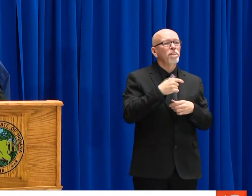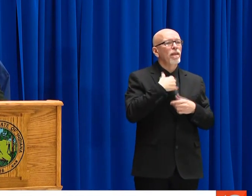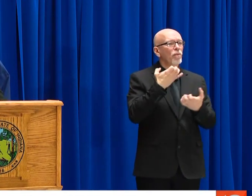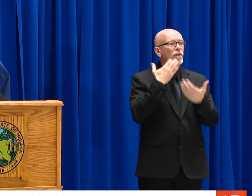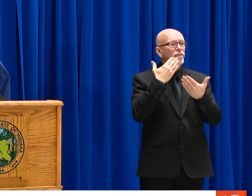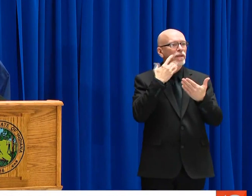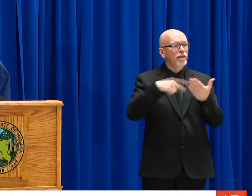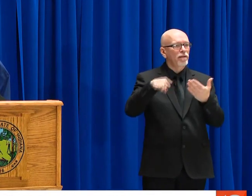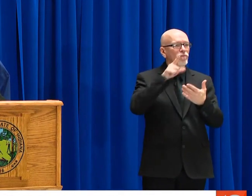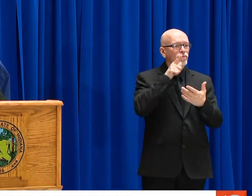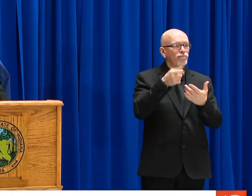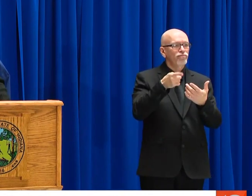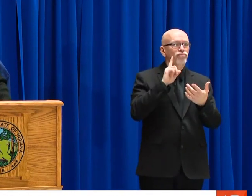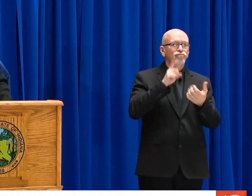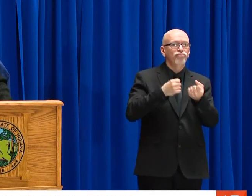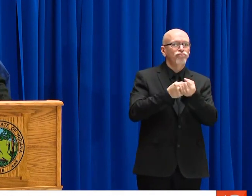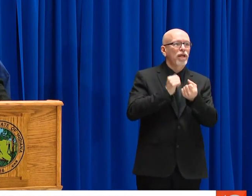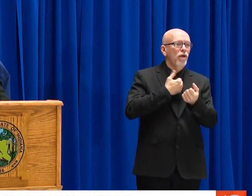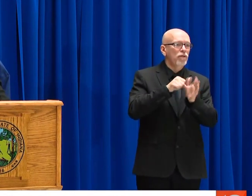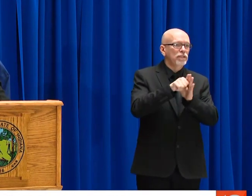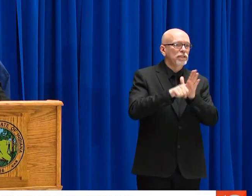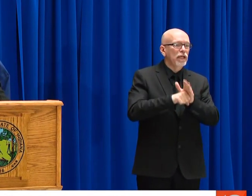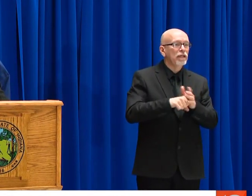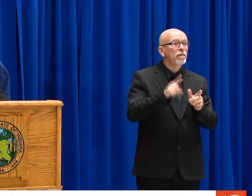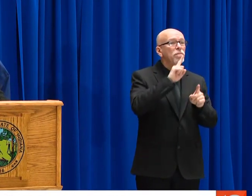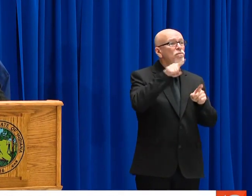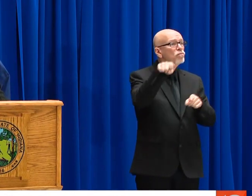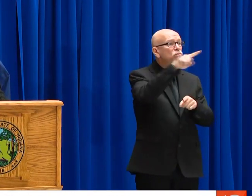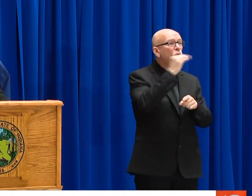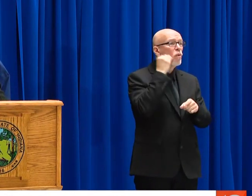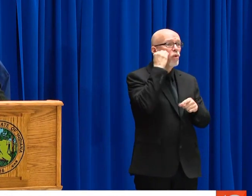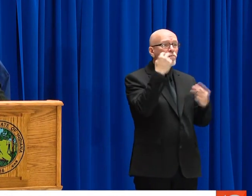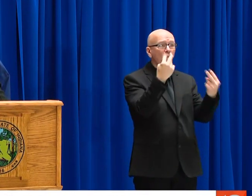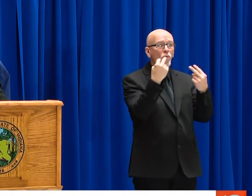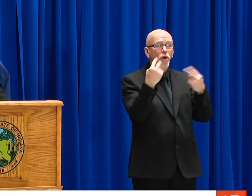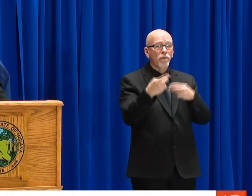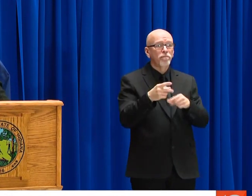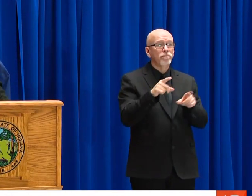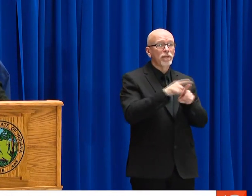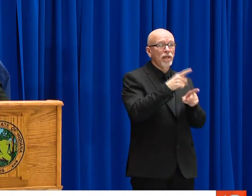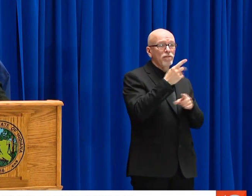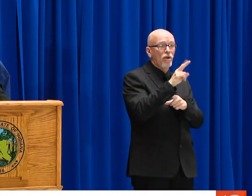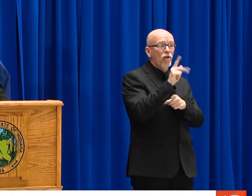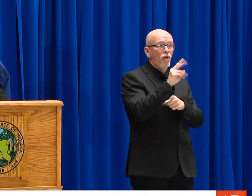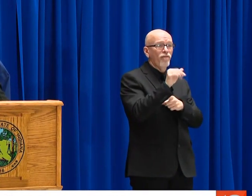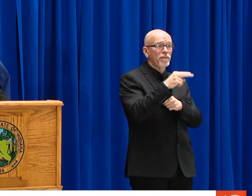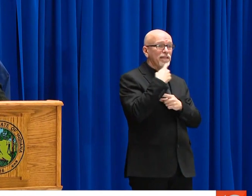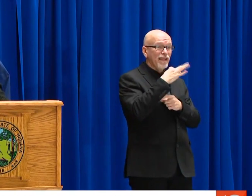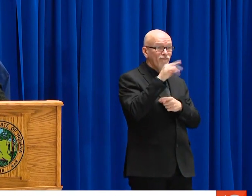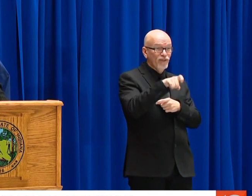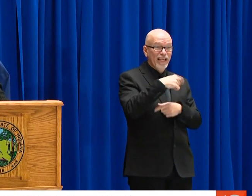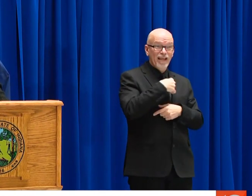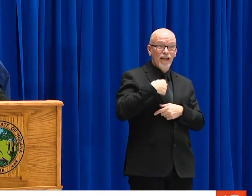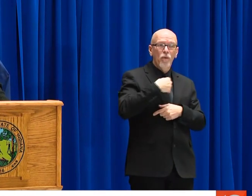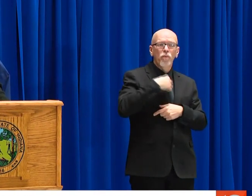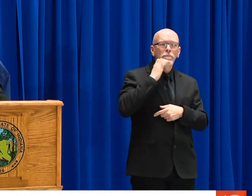INCLUDING ESCA NOZ SI, AND PRINCETON. WE WANT TO RESPOND TO UNMET